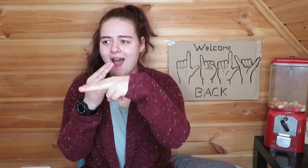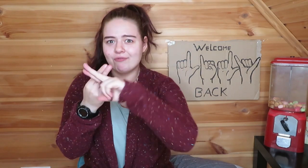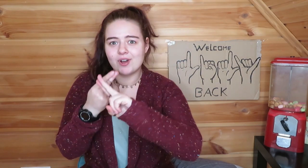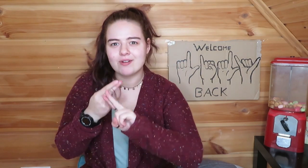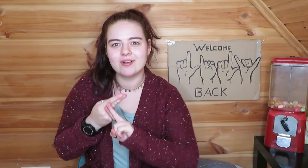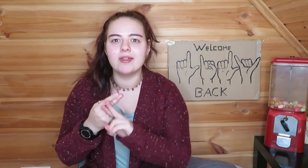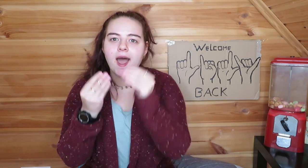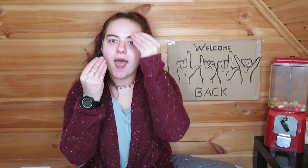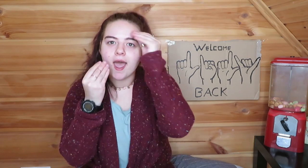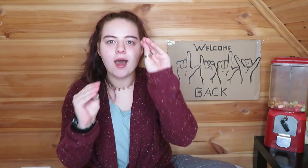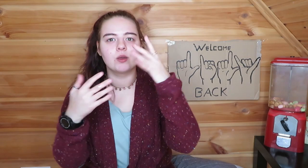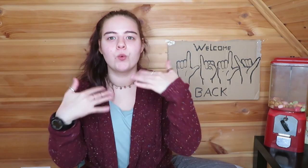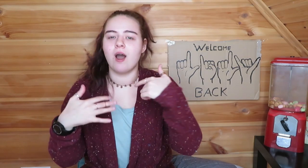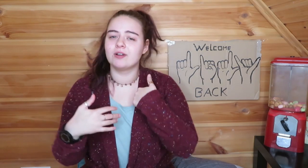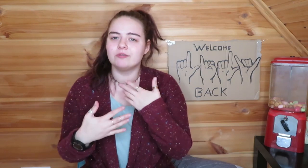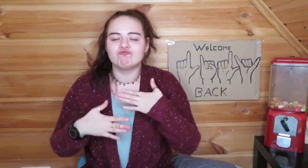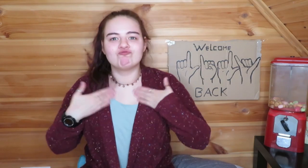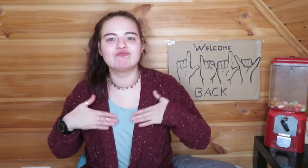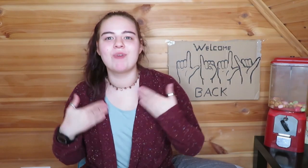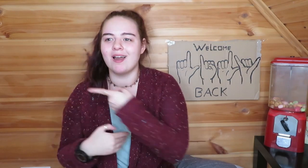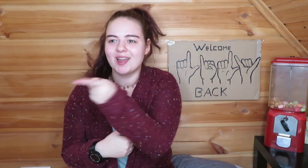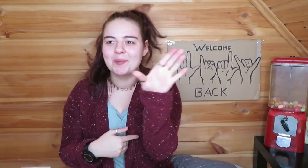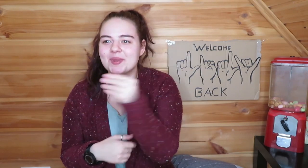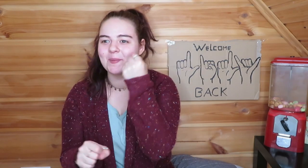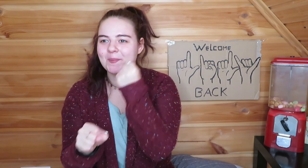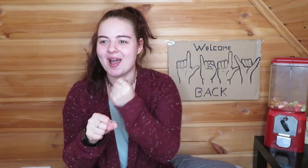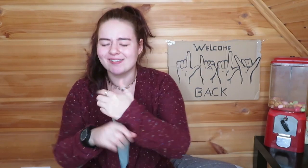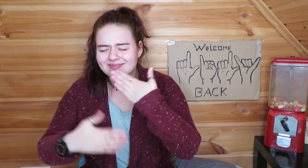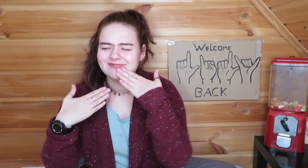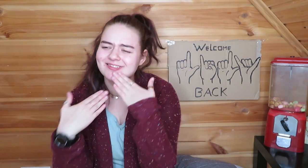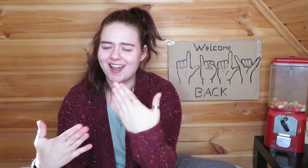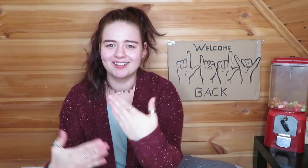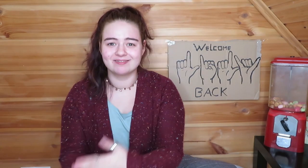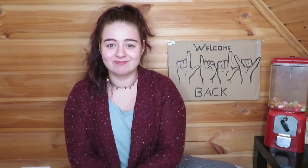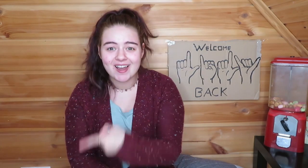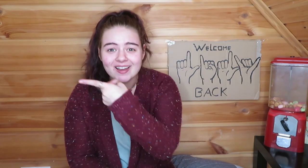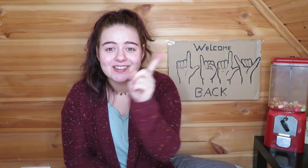My friends answered honestly..wow...I am happy you participated. I am very thankful.